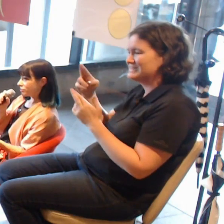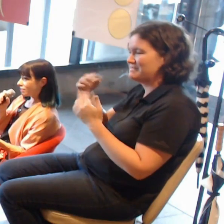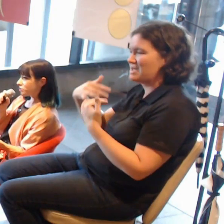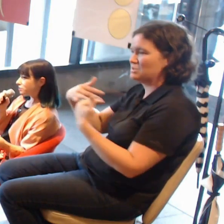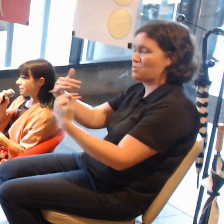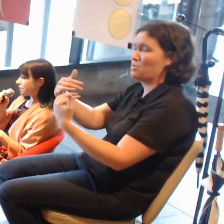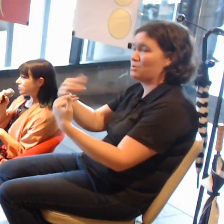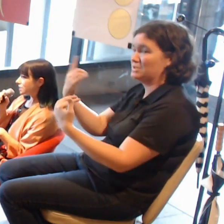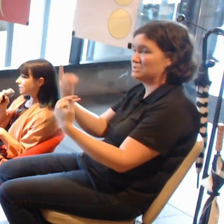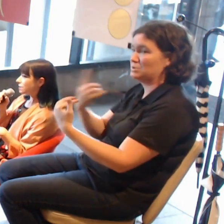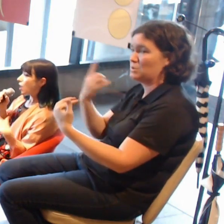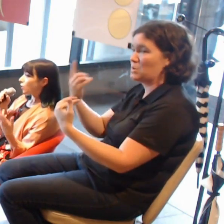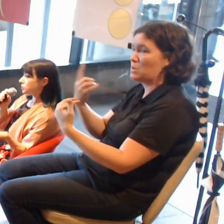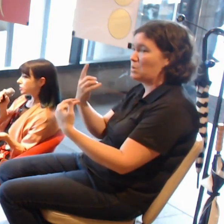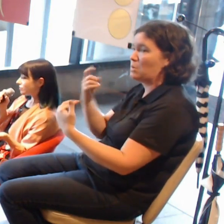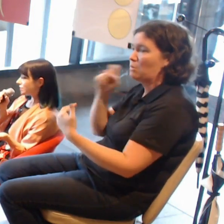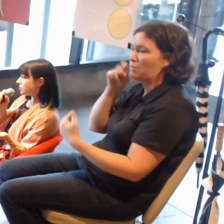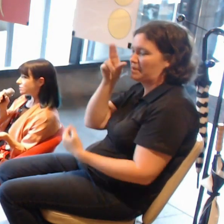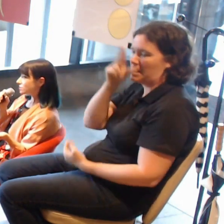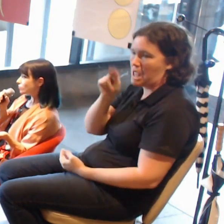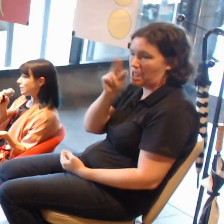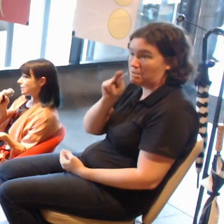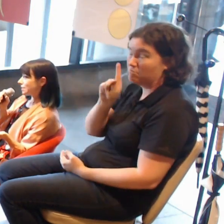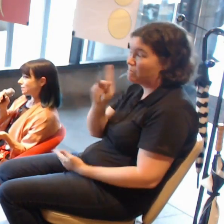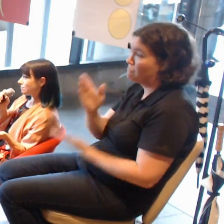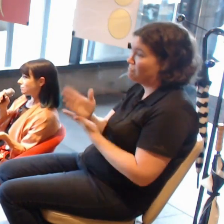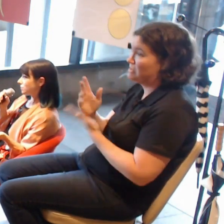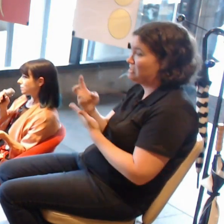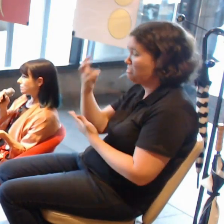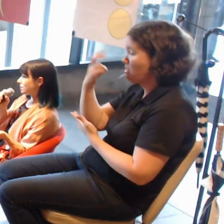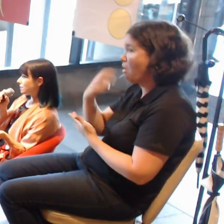But actually, the older generations really were, you know,